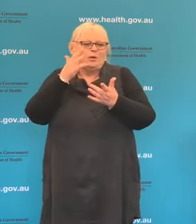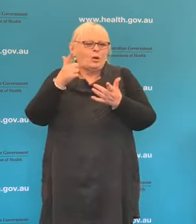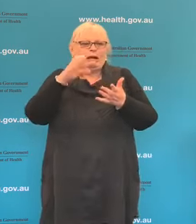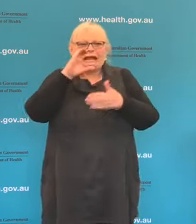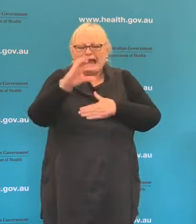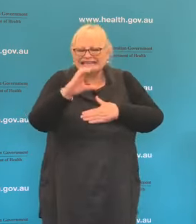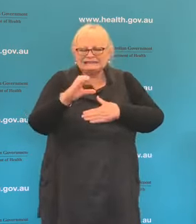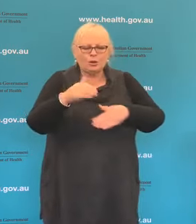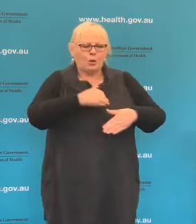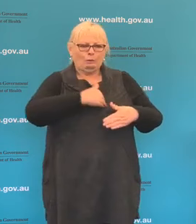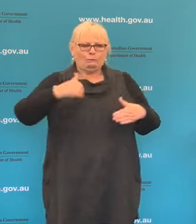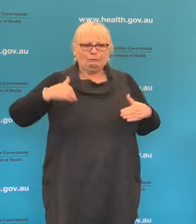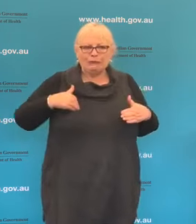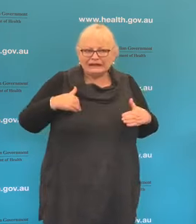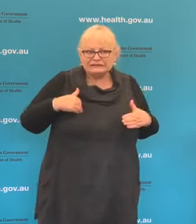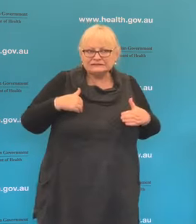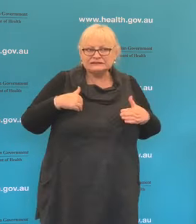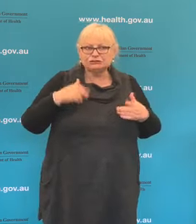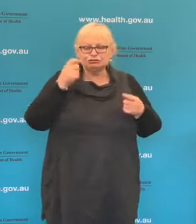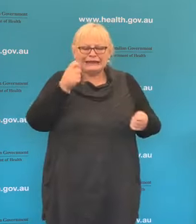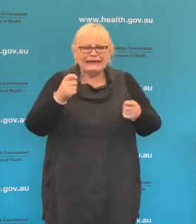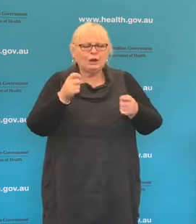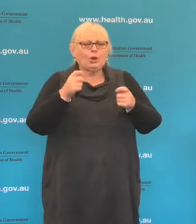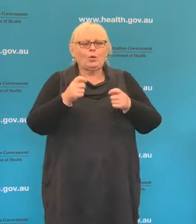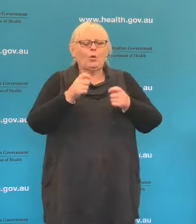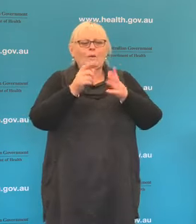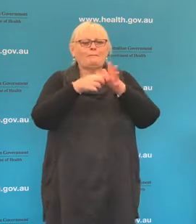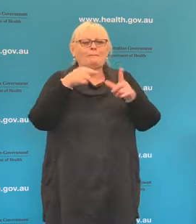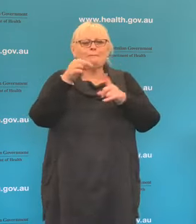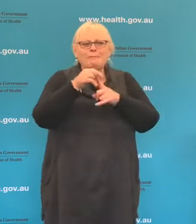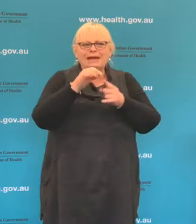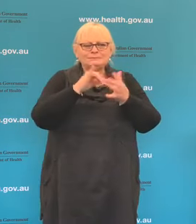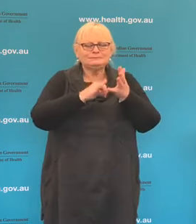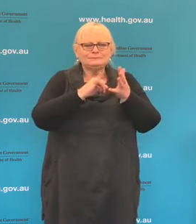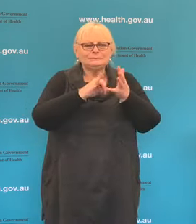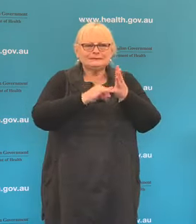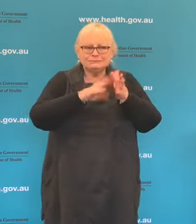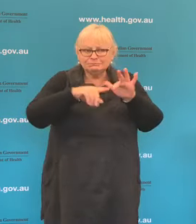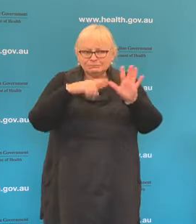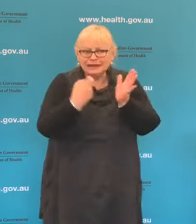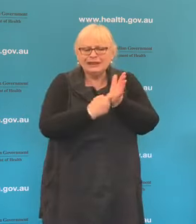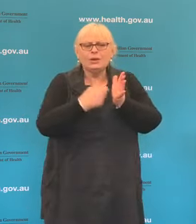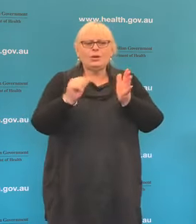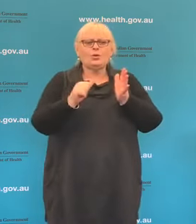screenings, cervical screening, bowel cancer screening, please continue to do